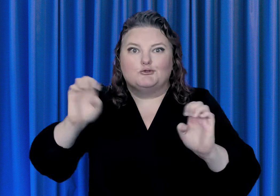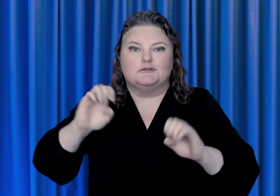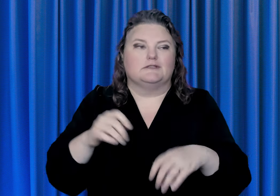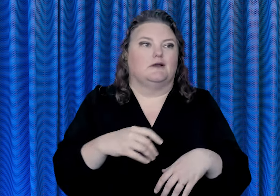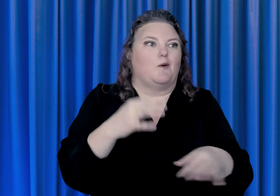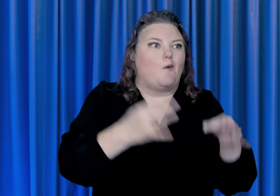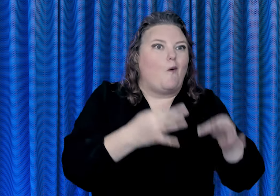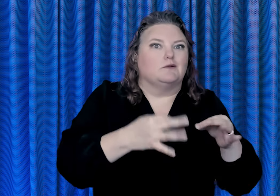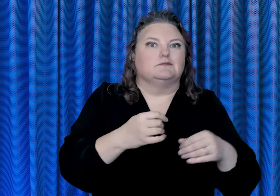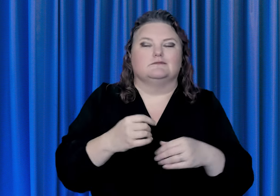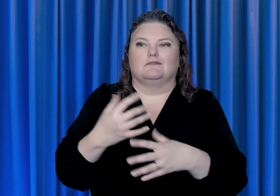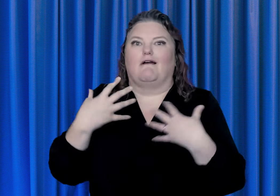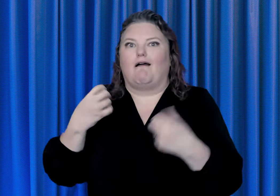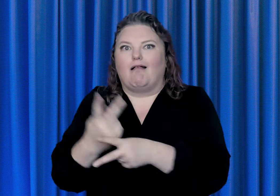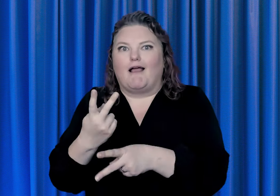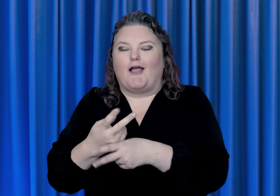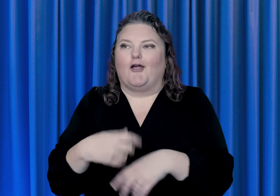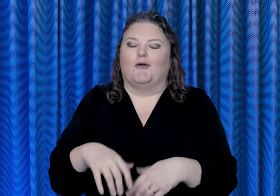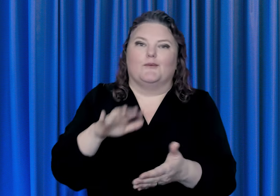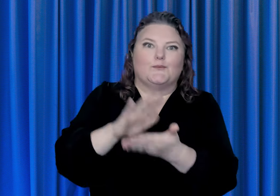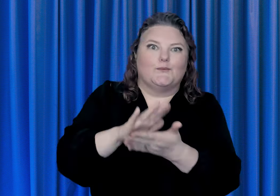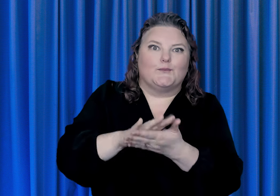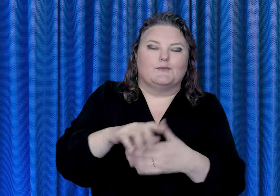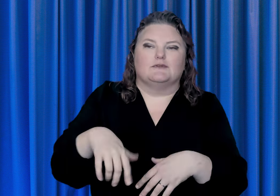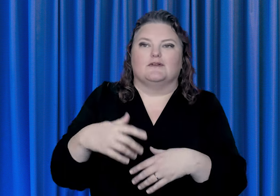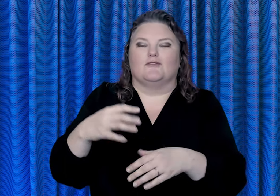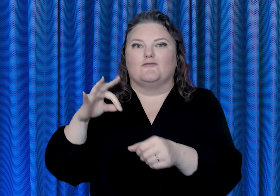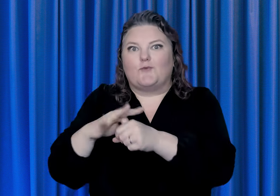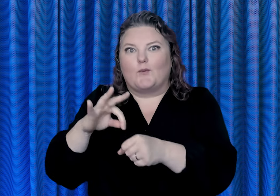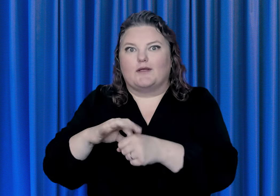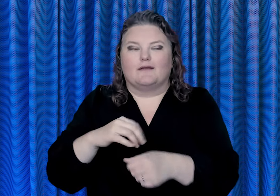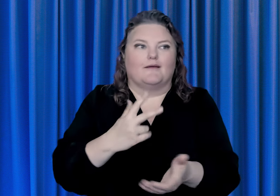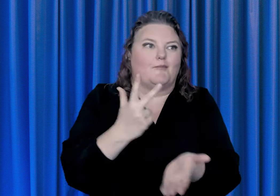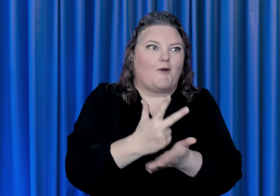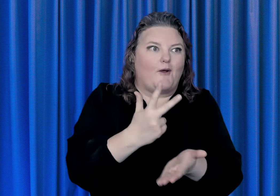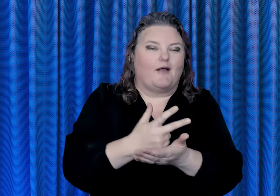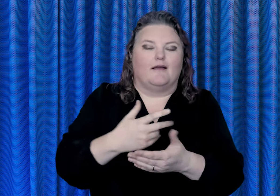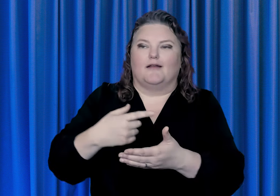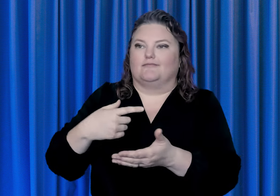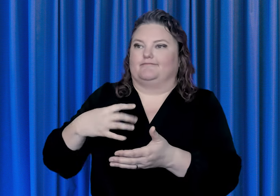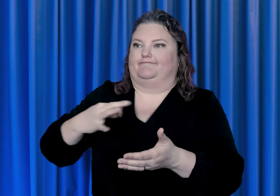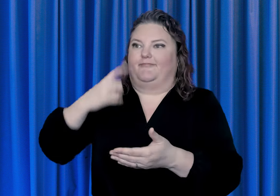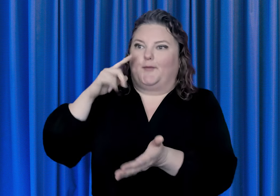schools, voting information, parking, permit applications, tax payments,